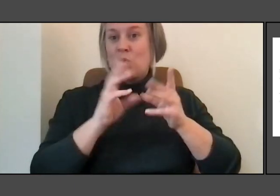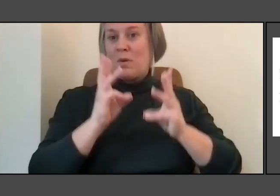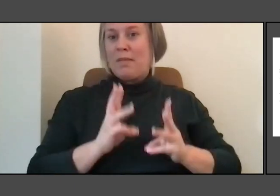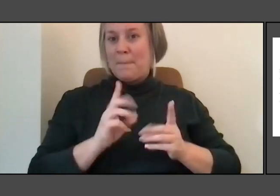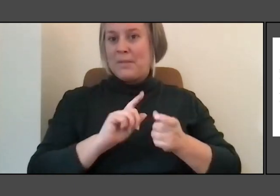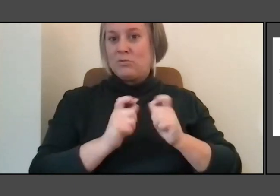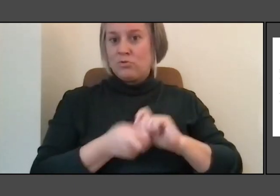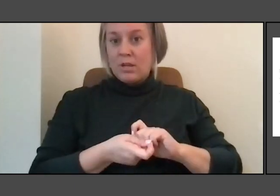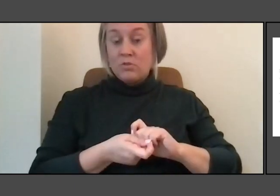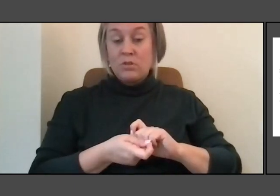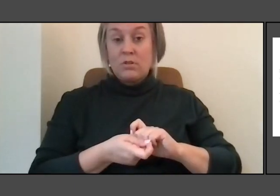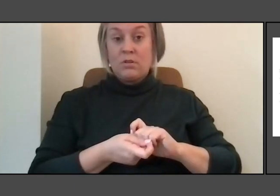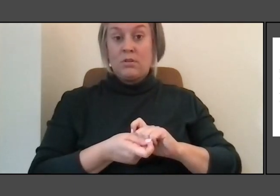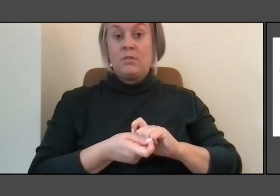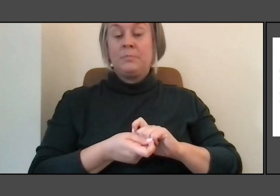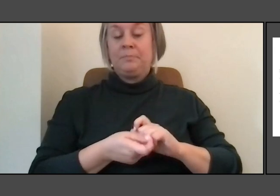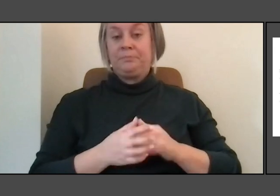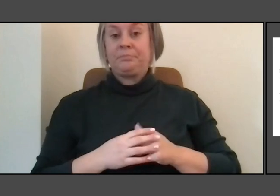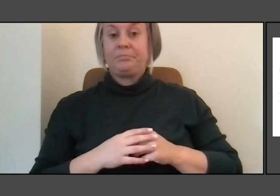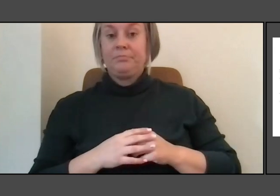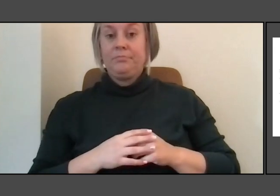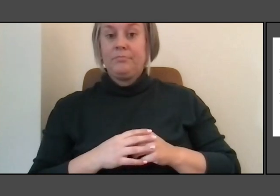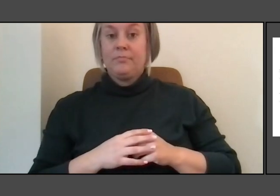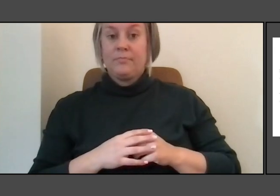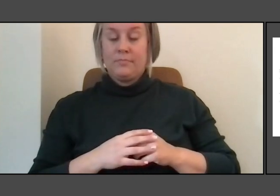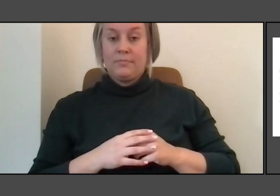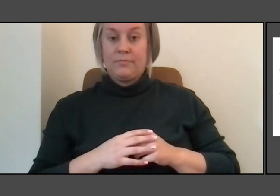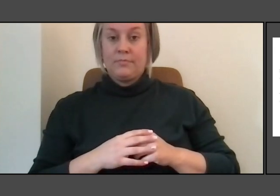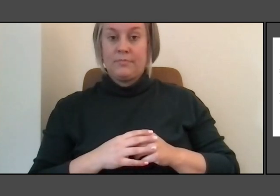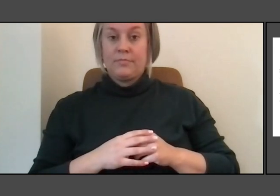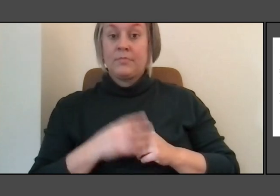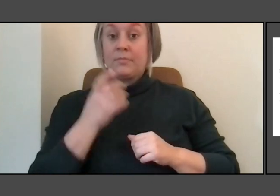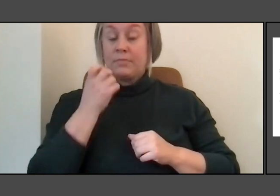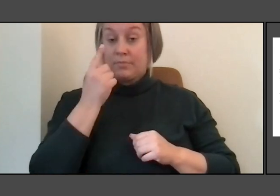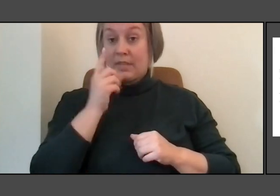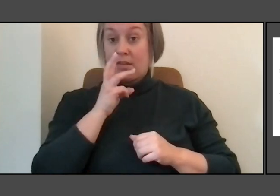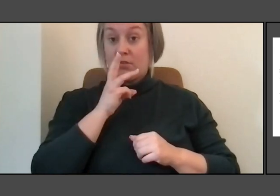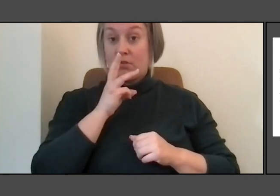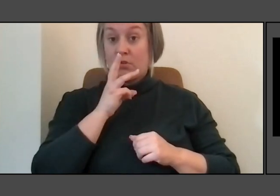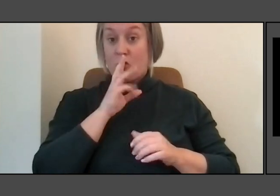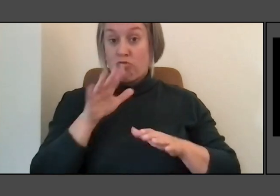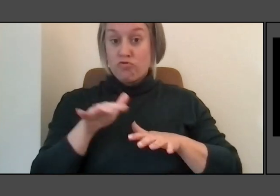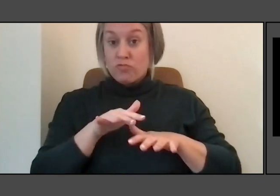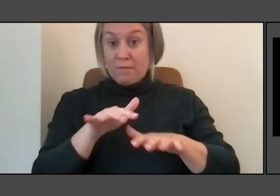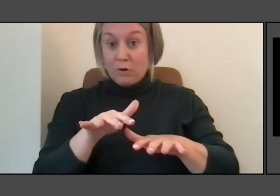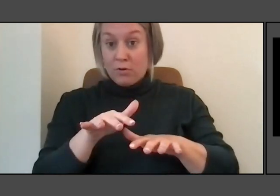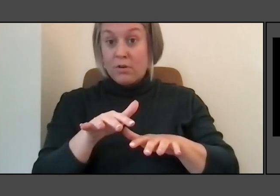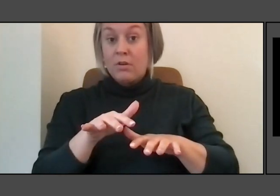And then, of course, at some point a river in all the tributaries just breaks its banks and then becomes a flood.